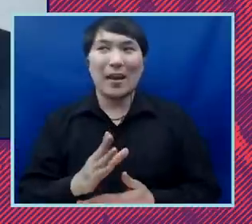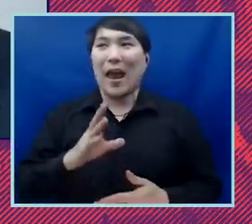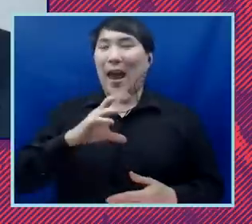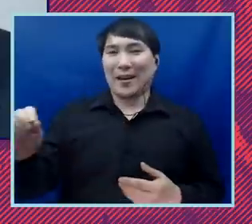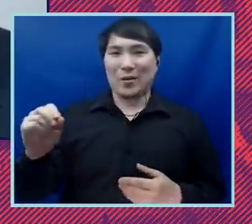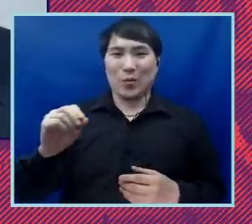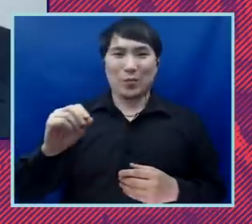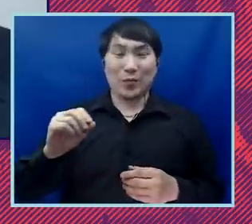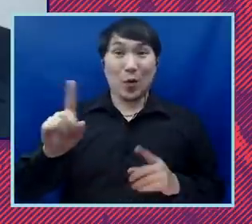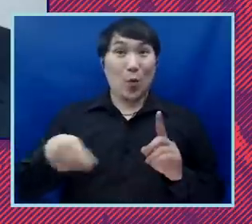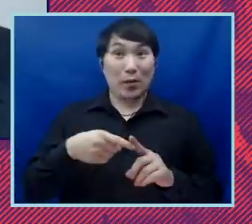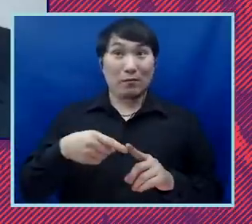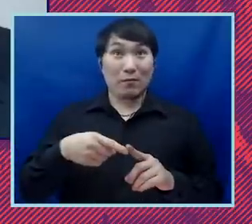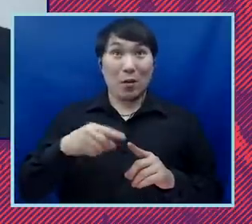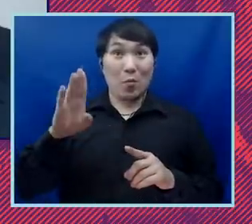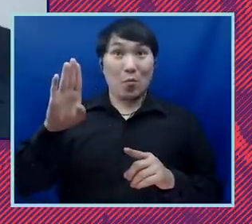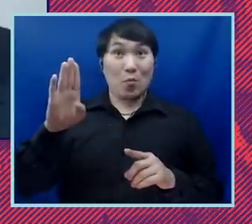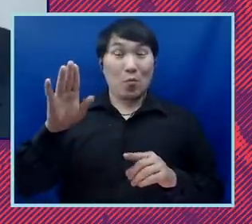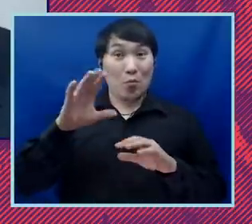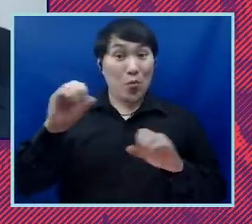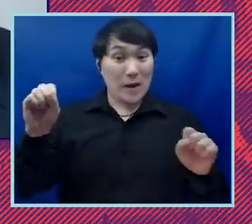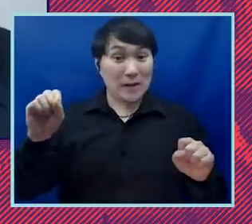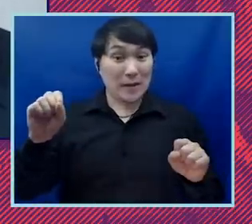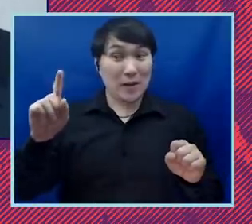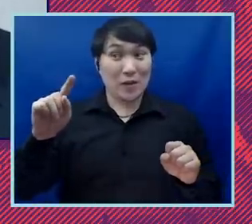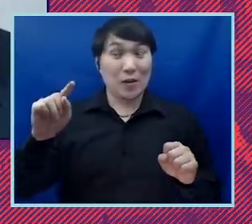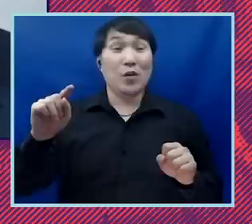when President Obama left the White House, saying you must hire Ronald Newman. He is fantastic.